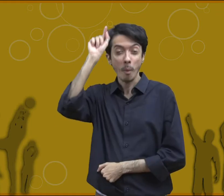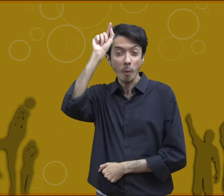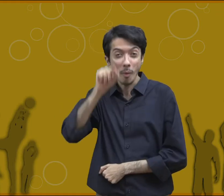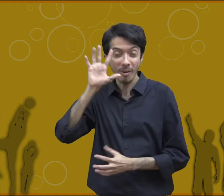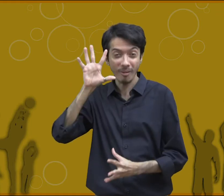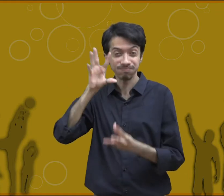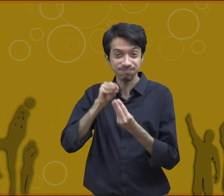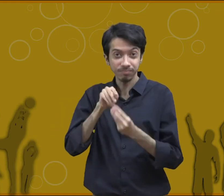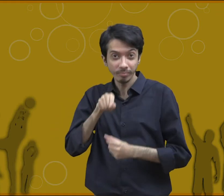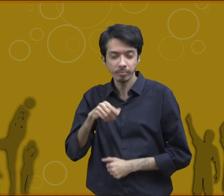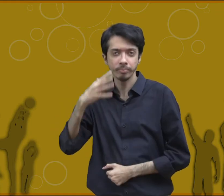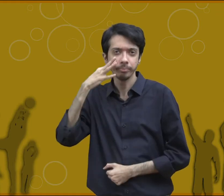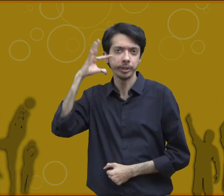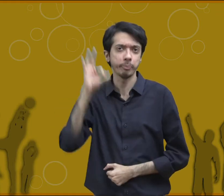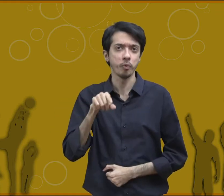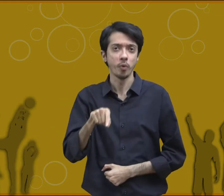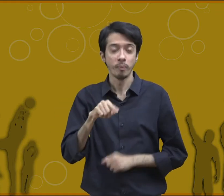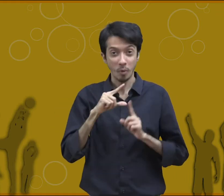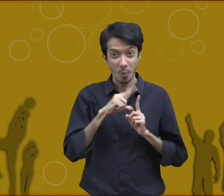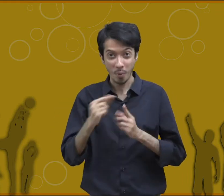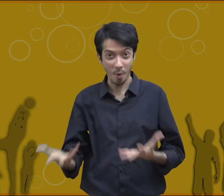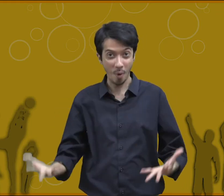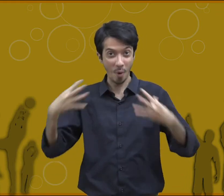these objectives of physical education are very important